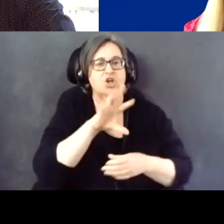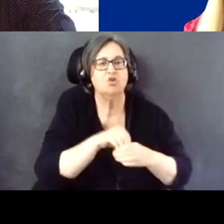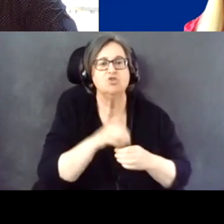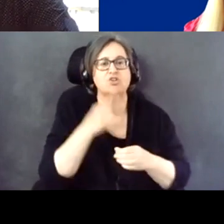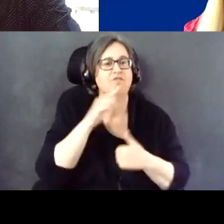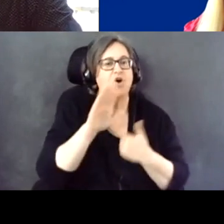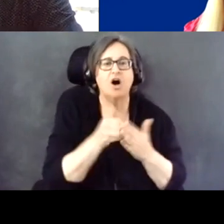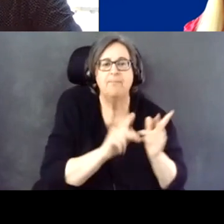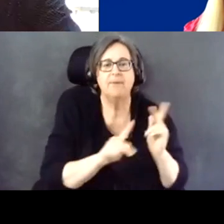Absolutely.